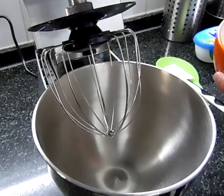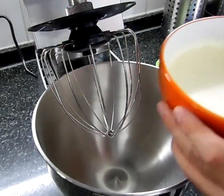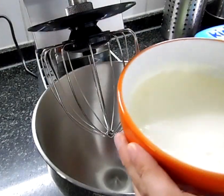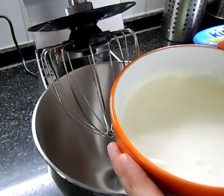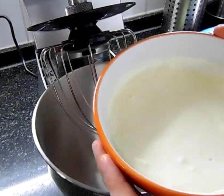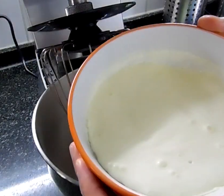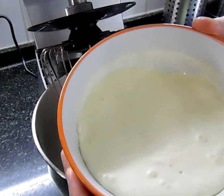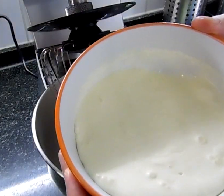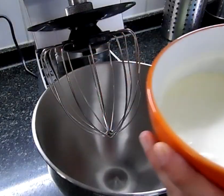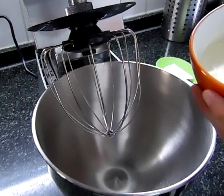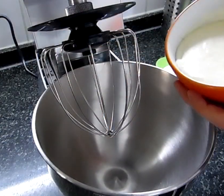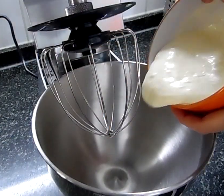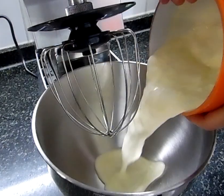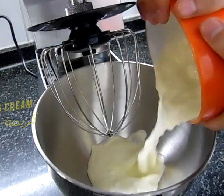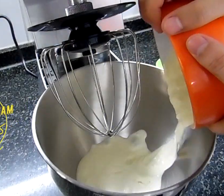Preparing the cream cheese تحضير كريمة الجبنة